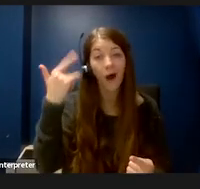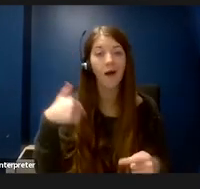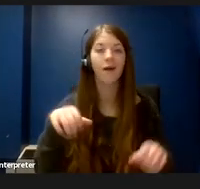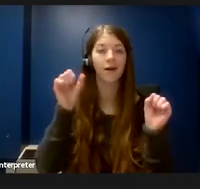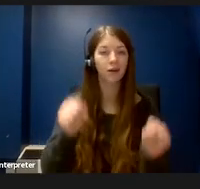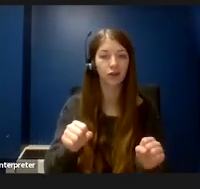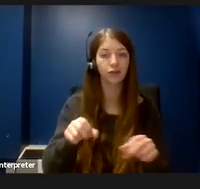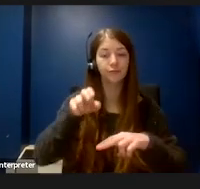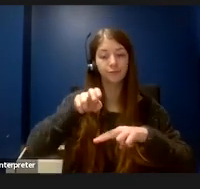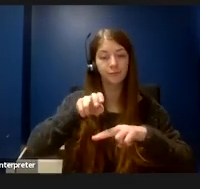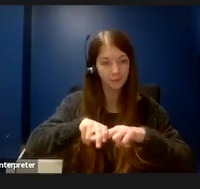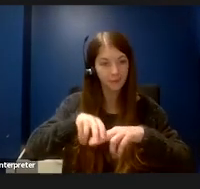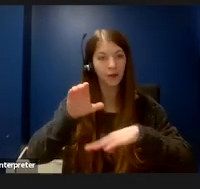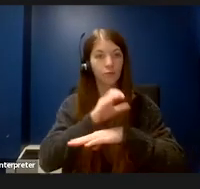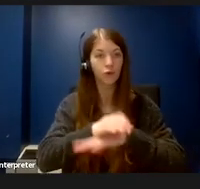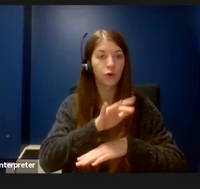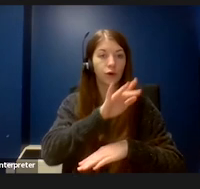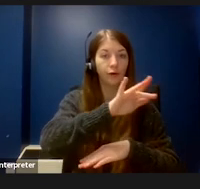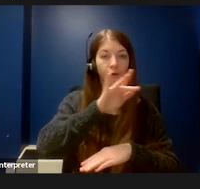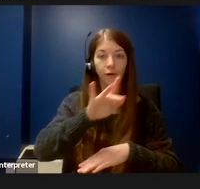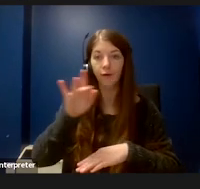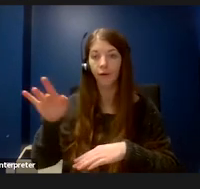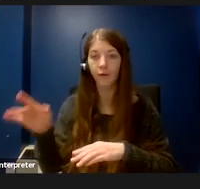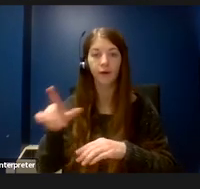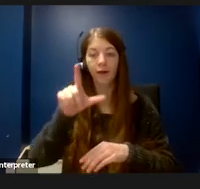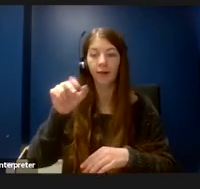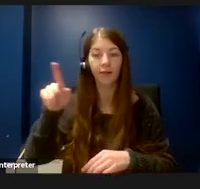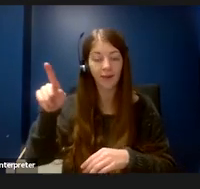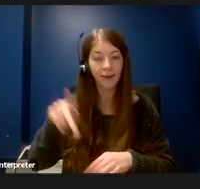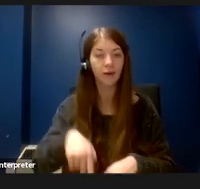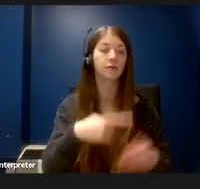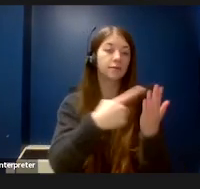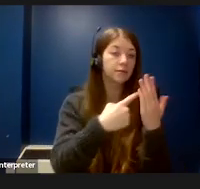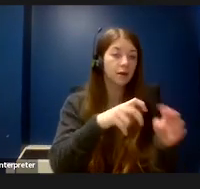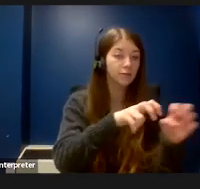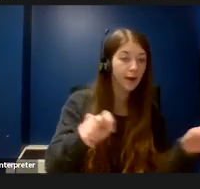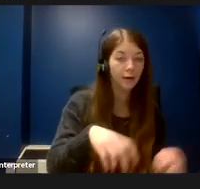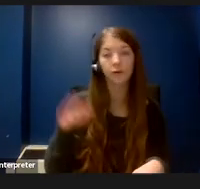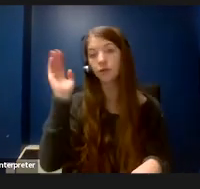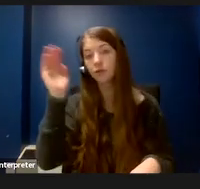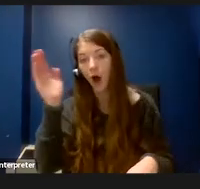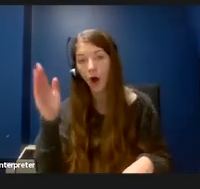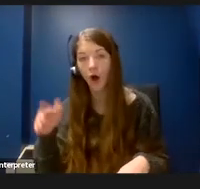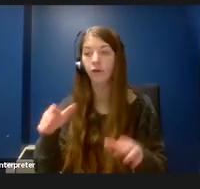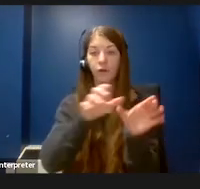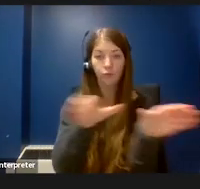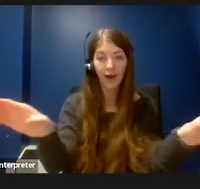to go to different talks, discussion panels or breakout session. I could choose to attend the